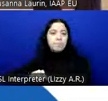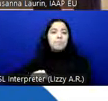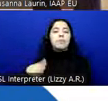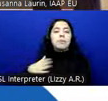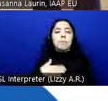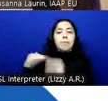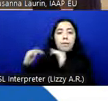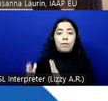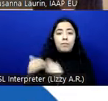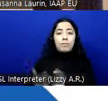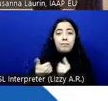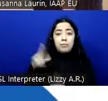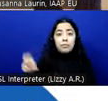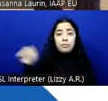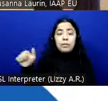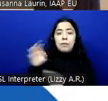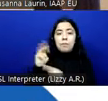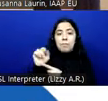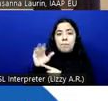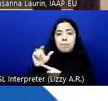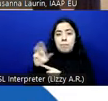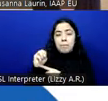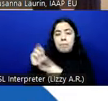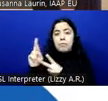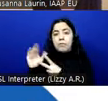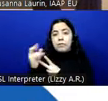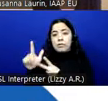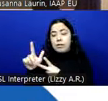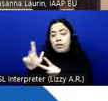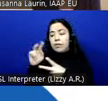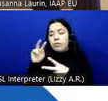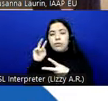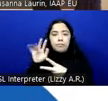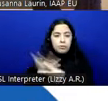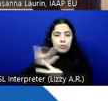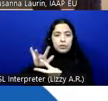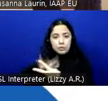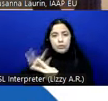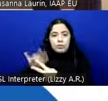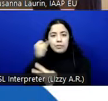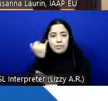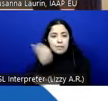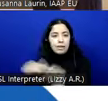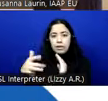for any technical questions. And your microphones are muted to prevent any background noise.